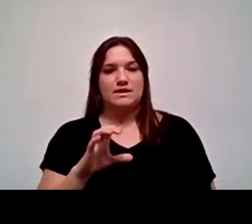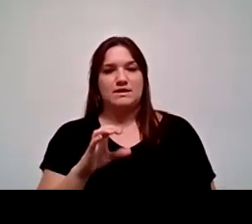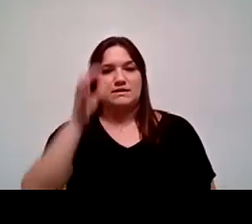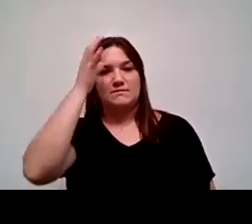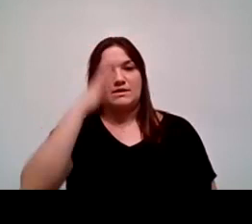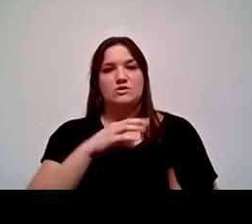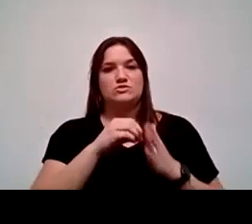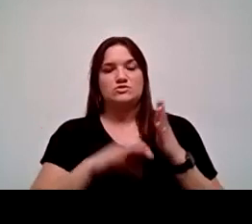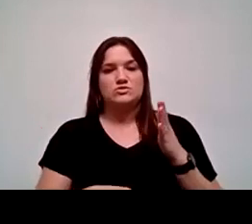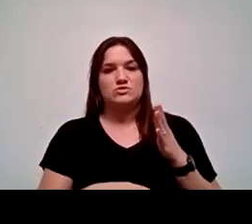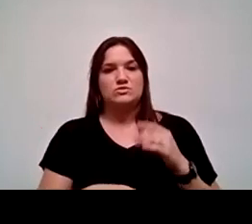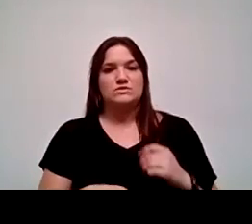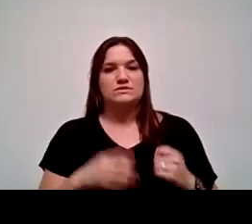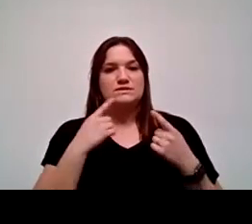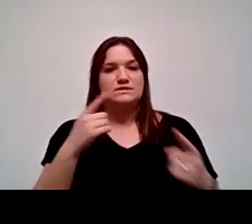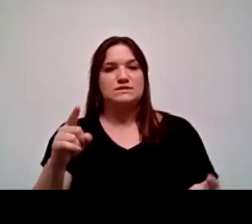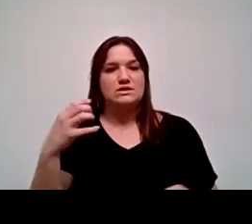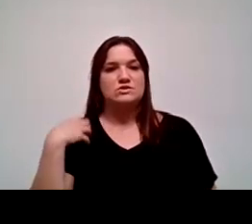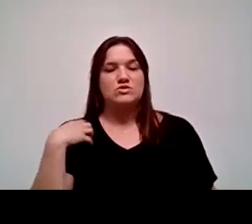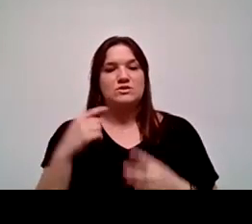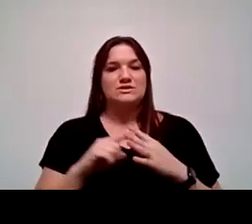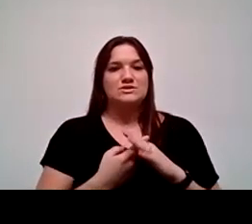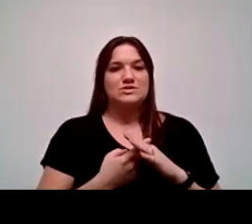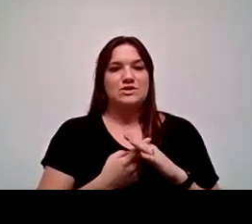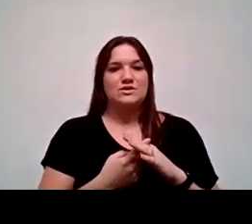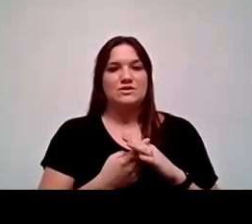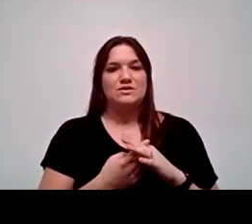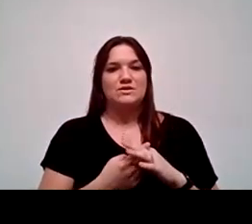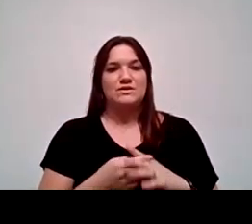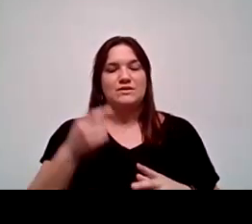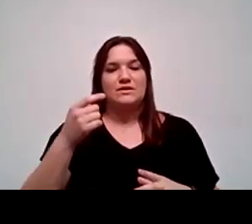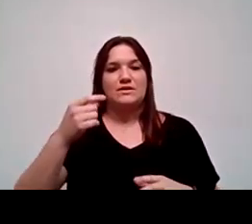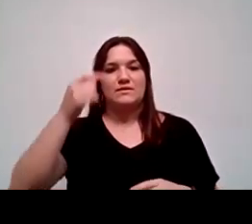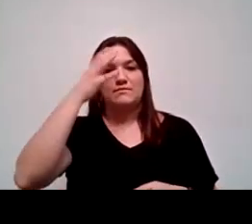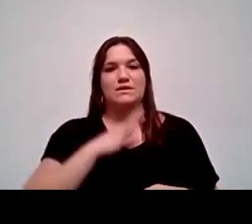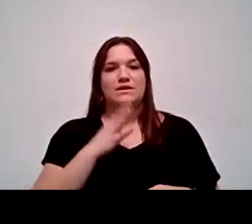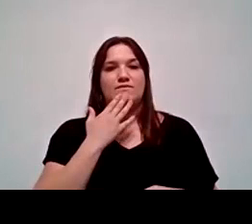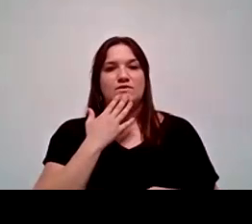success coaches is starting a men of color program on our campus, specifically for Hispanic males.